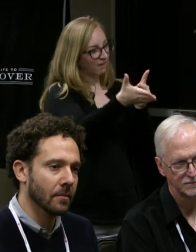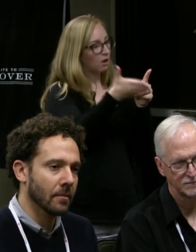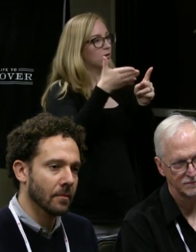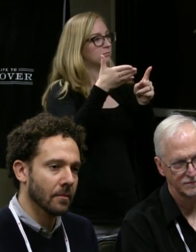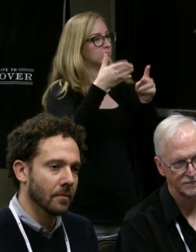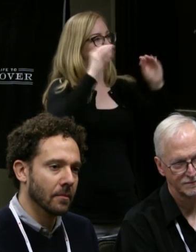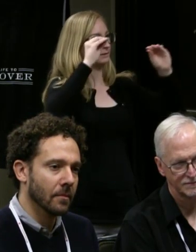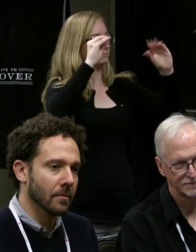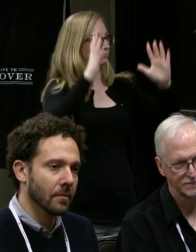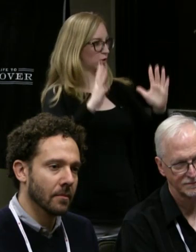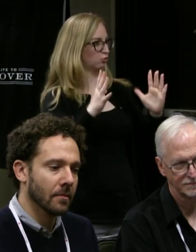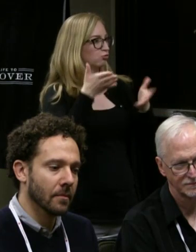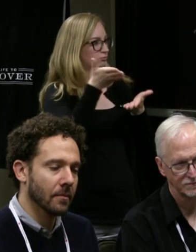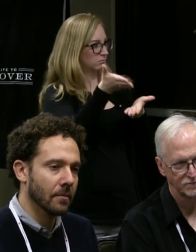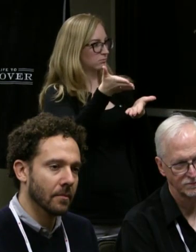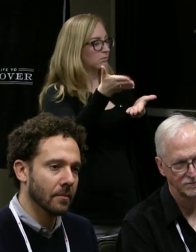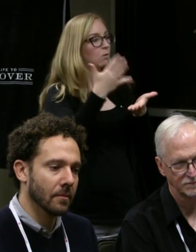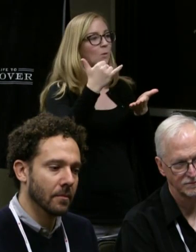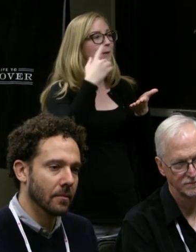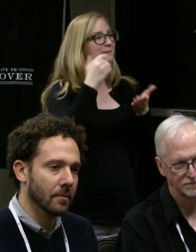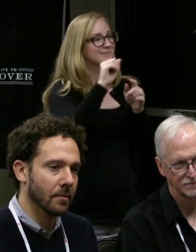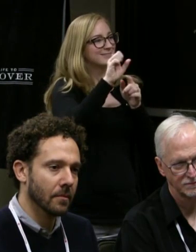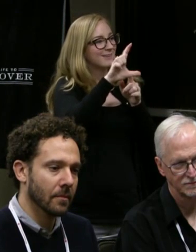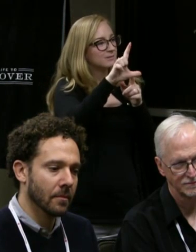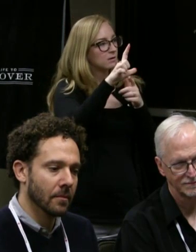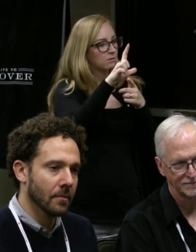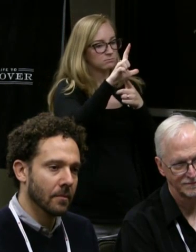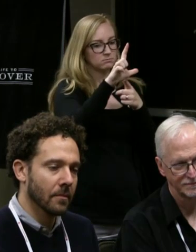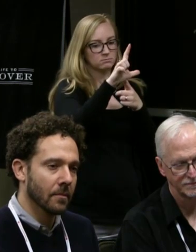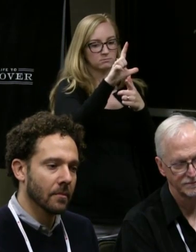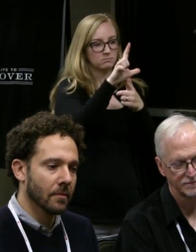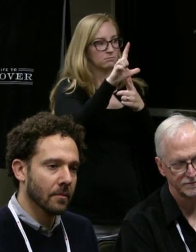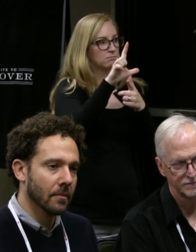because American Signature Language is the language--